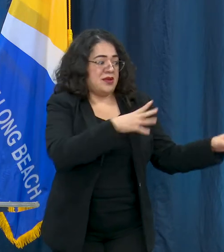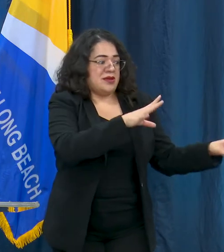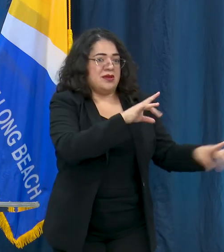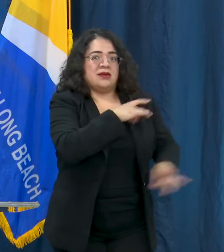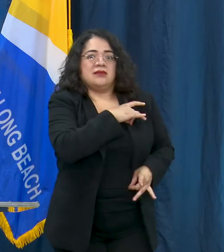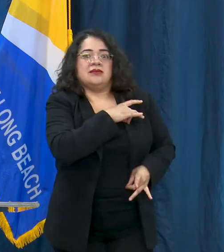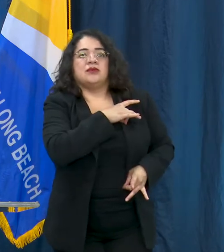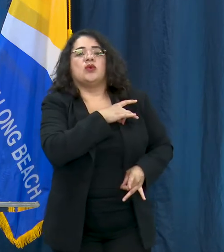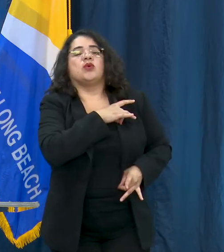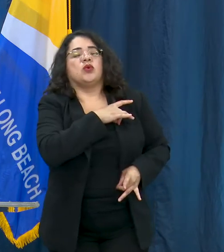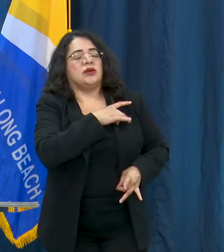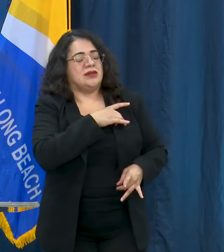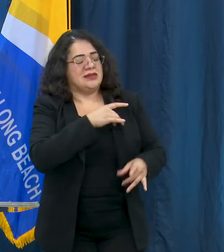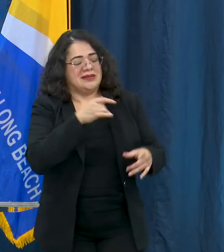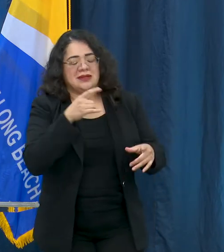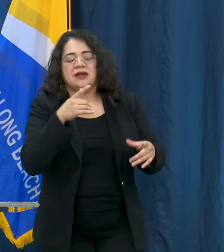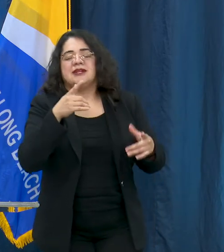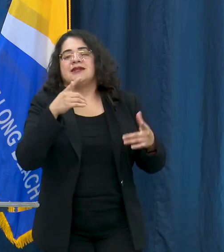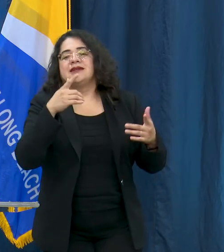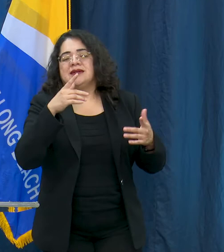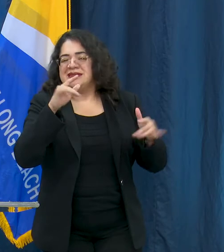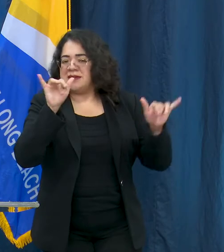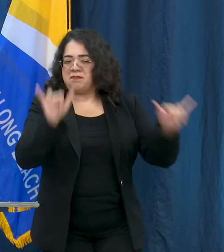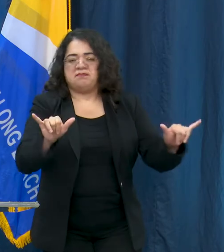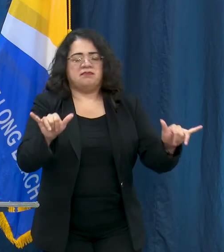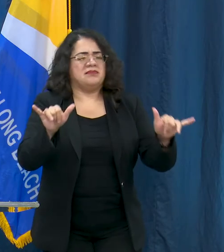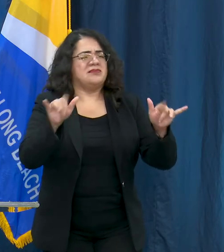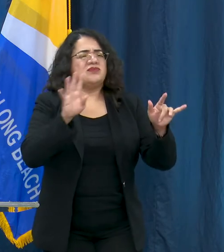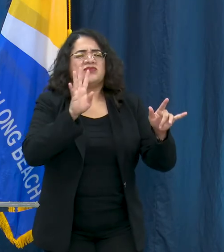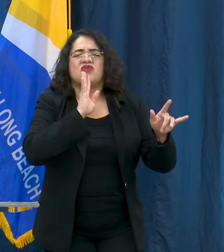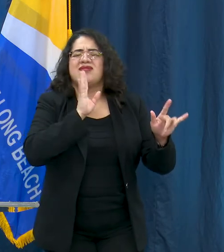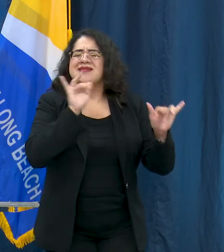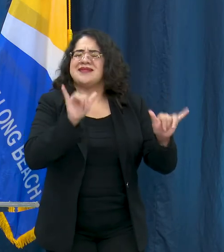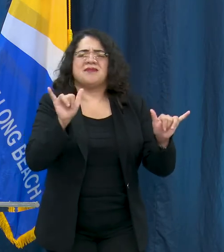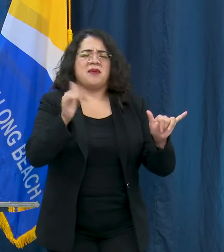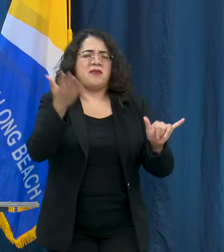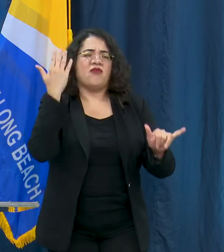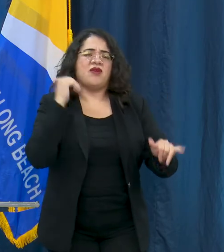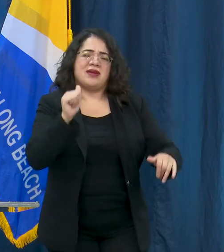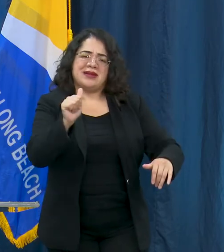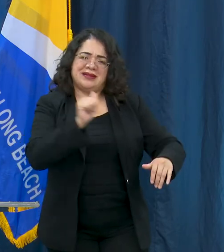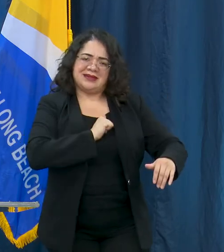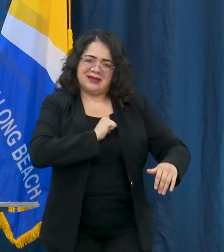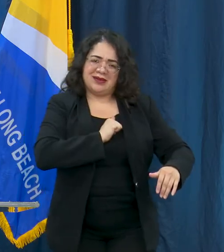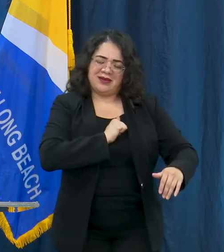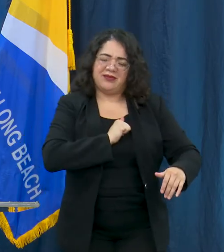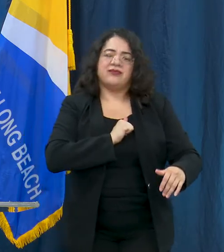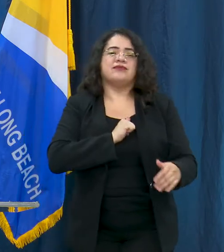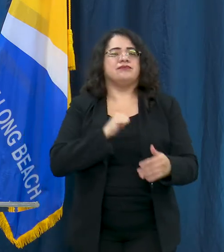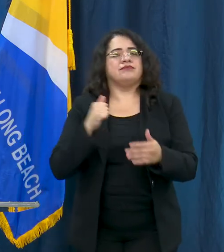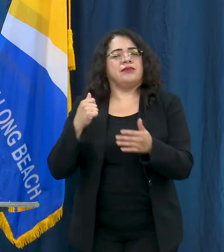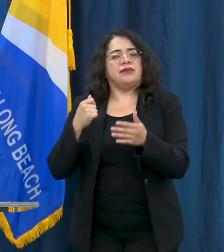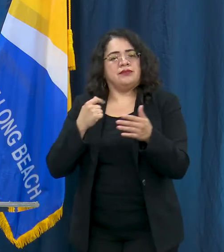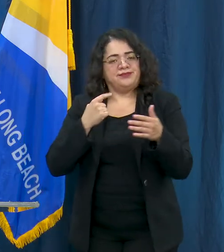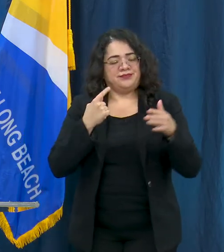you must still self isolate or self quarantine at home. For everyone else it's important to consider the risks